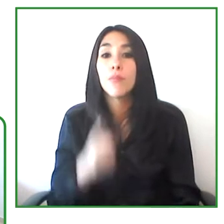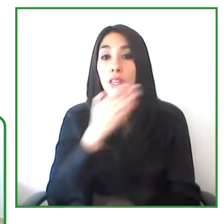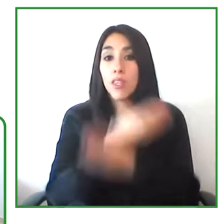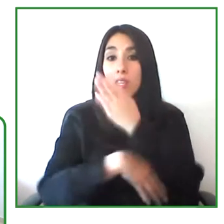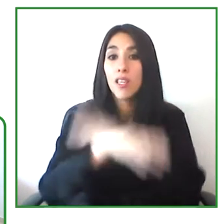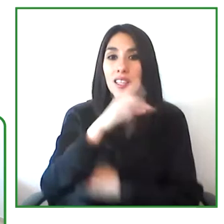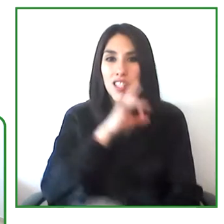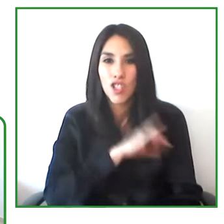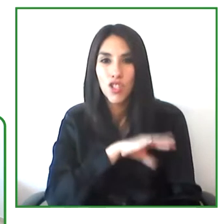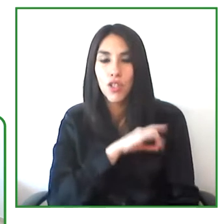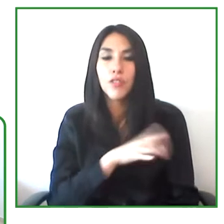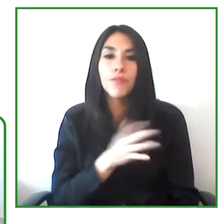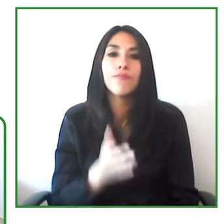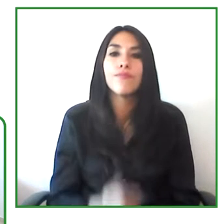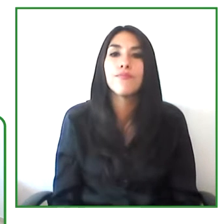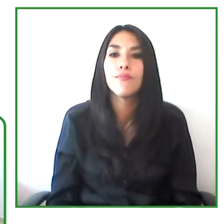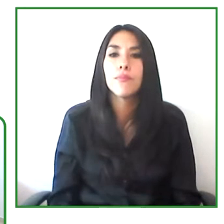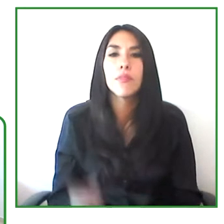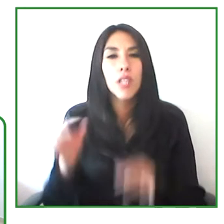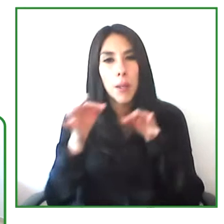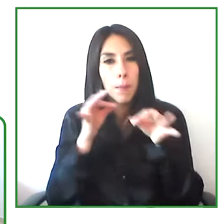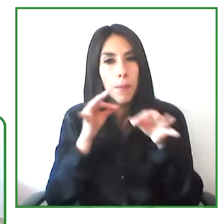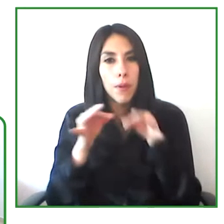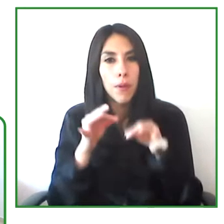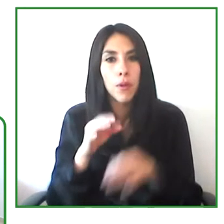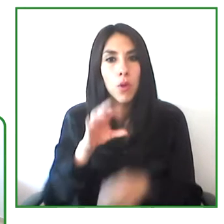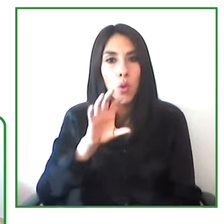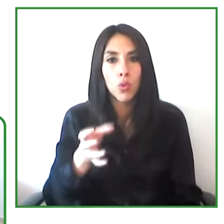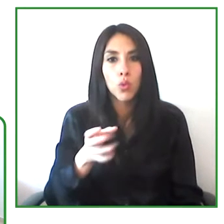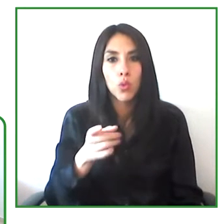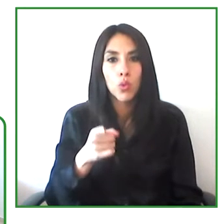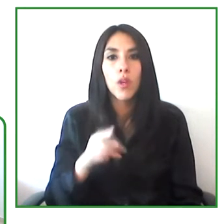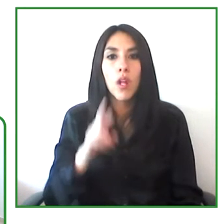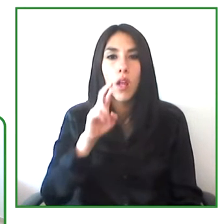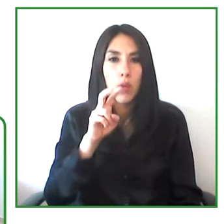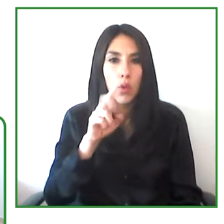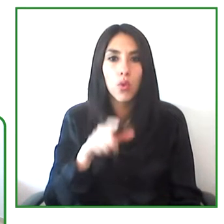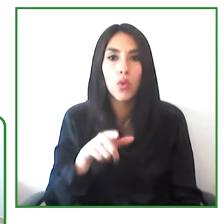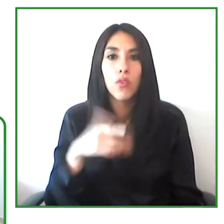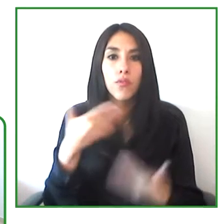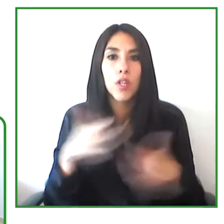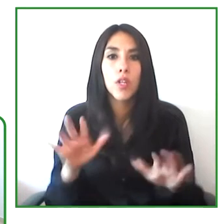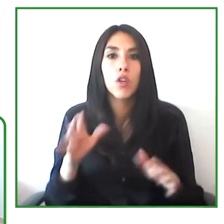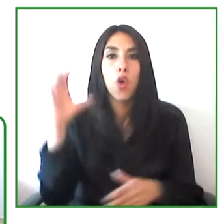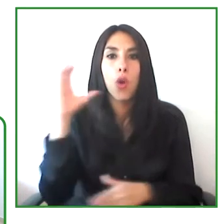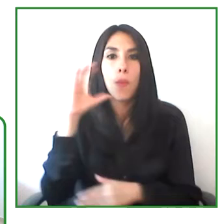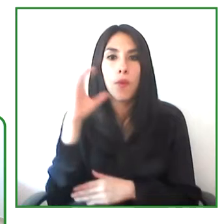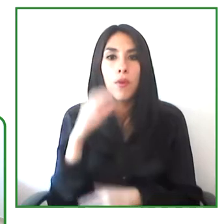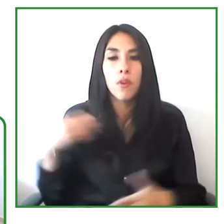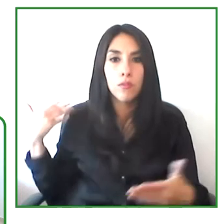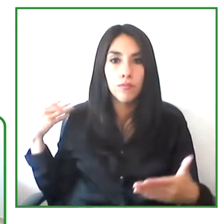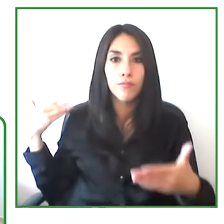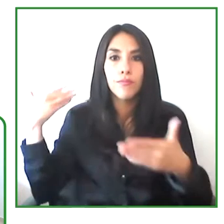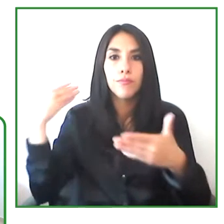From what we've heard, the centro de relevo in Colombia has been working for decades